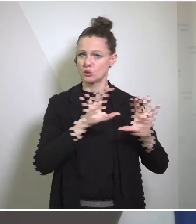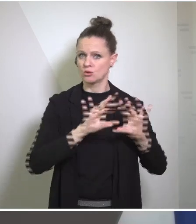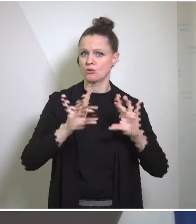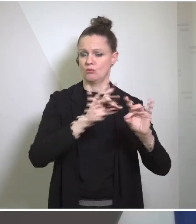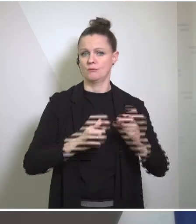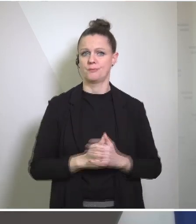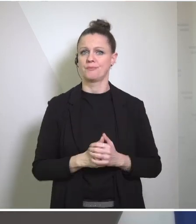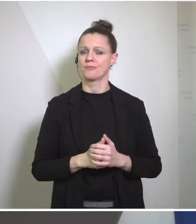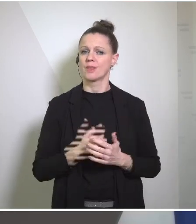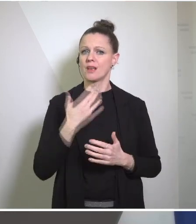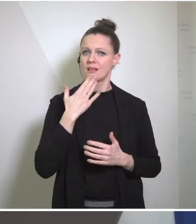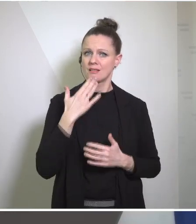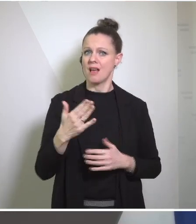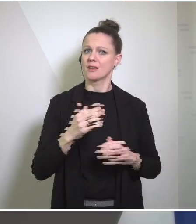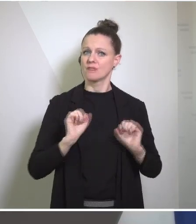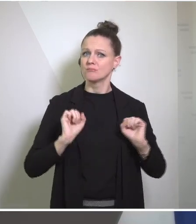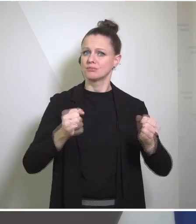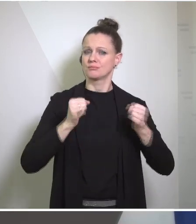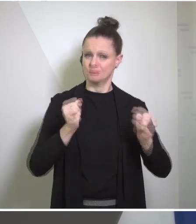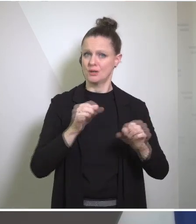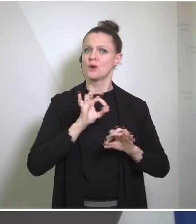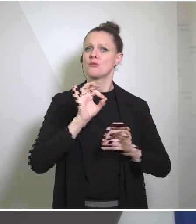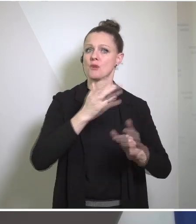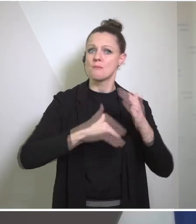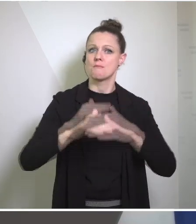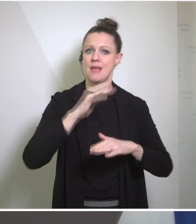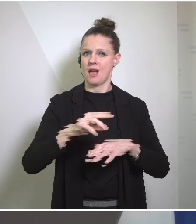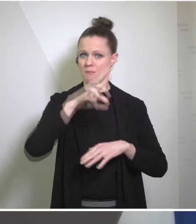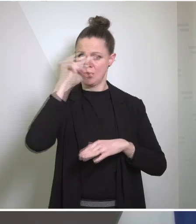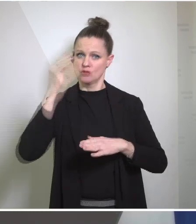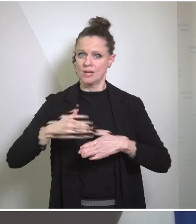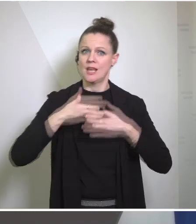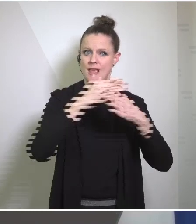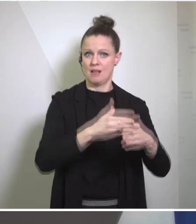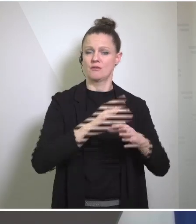initiative that enables more humanitarian aid to reach the people in Gaza. The Austrian Republic